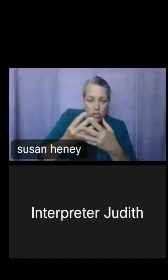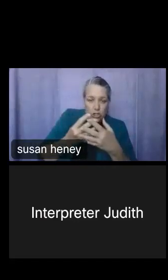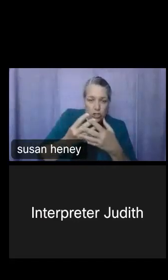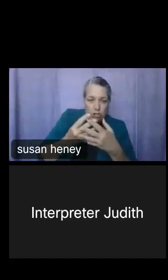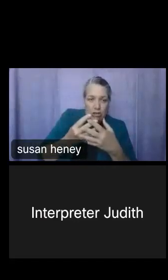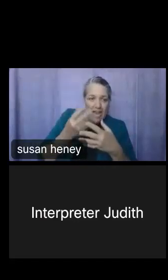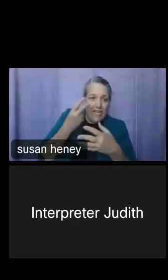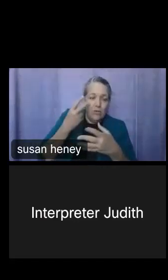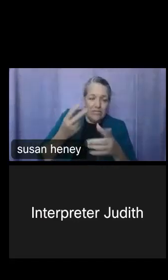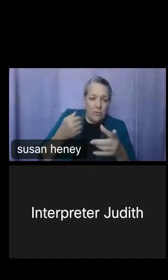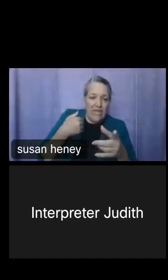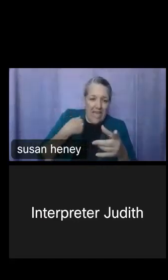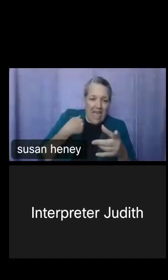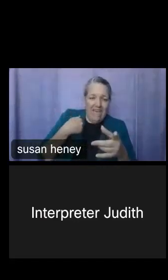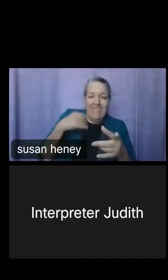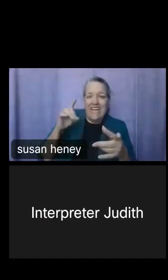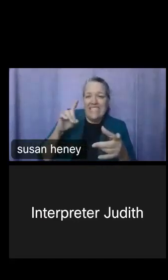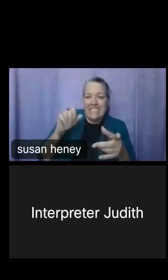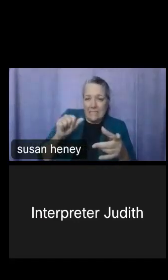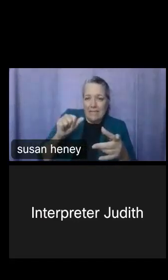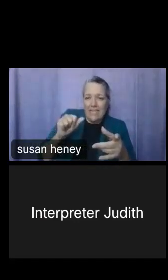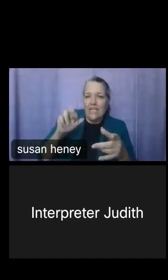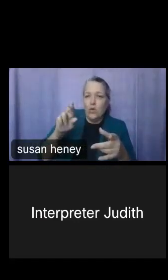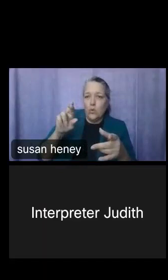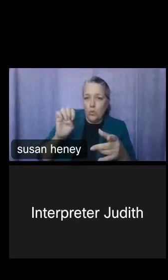have what is called a disability recode that is available.